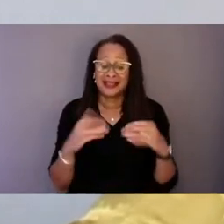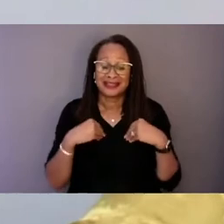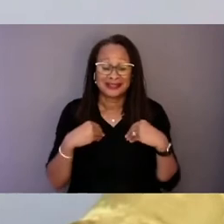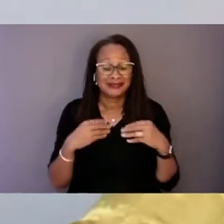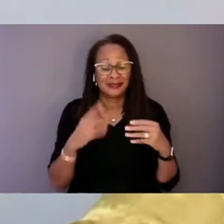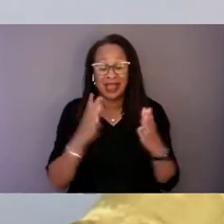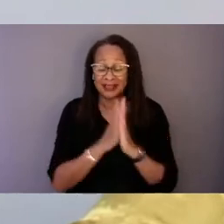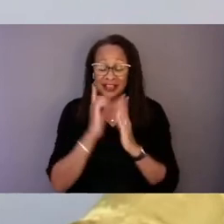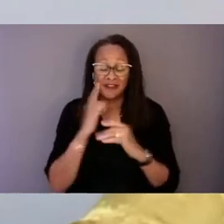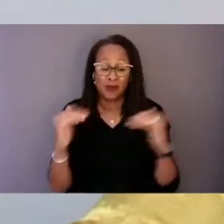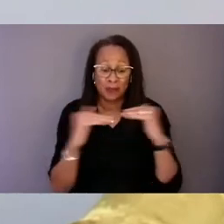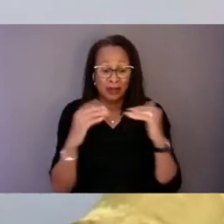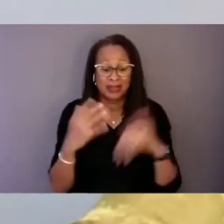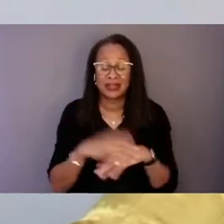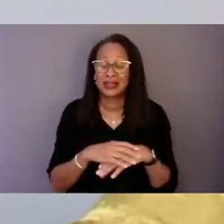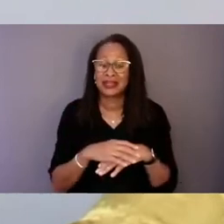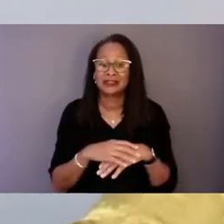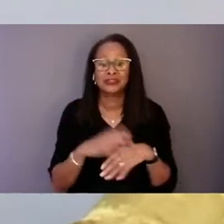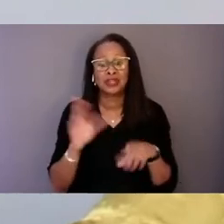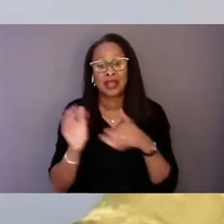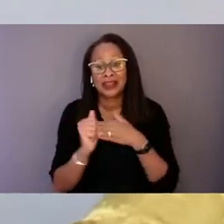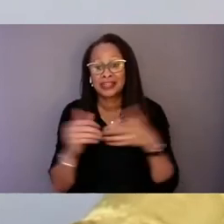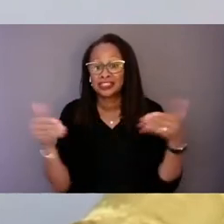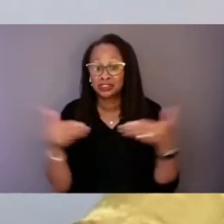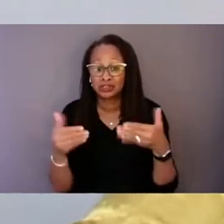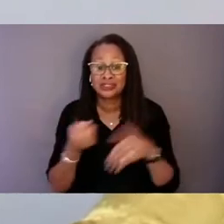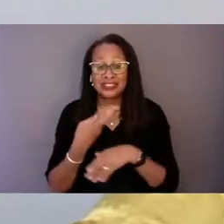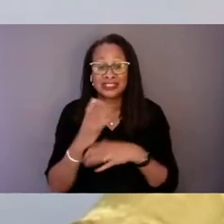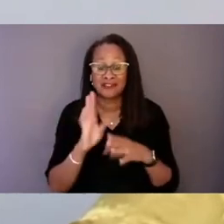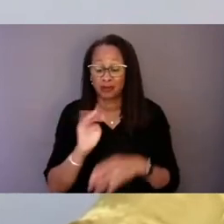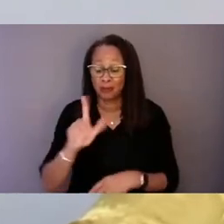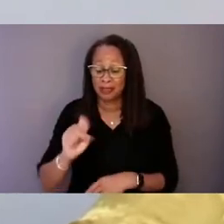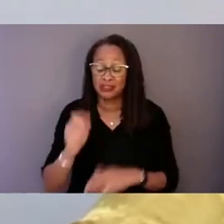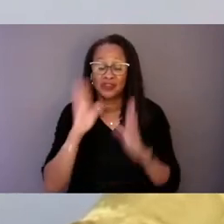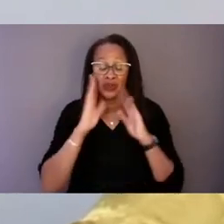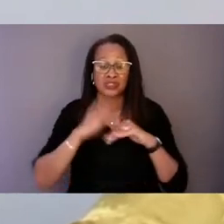and has led the introduction of several bills focused on advancing equity for BIPOC communities